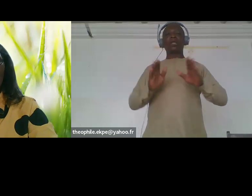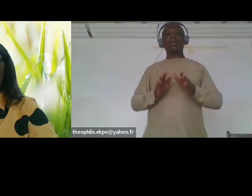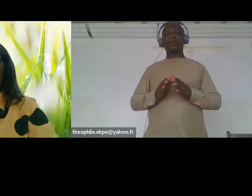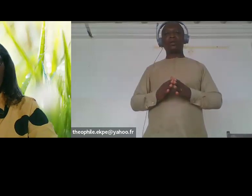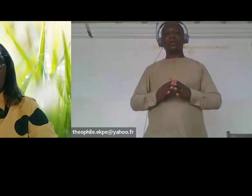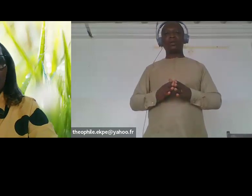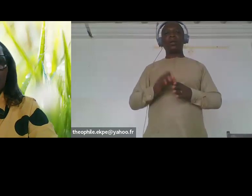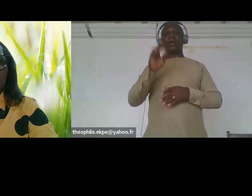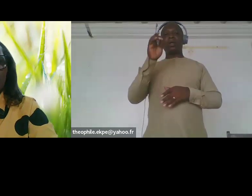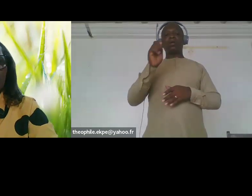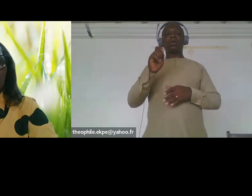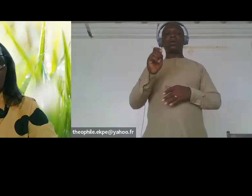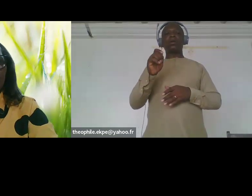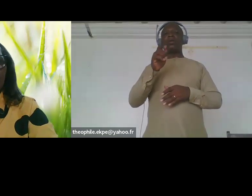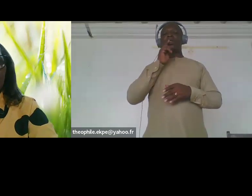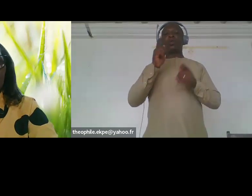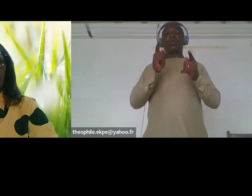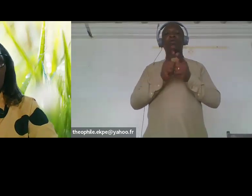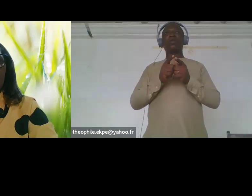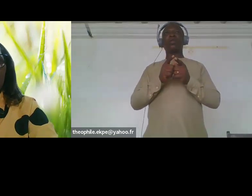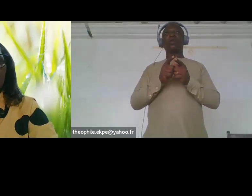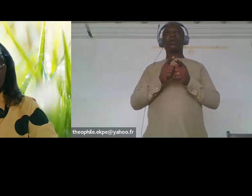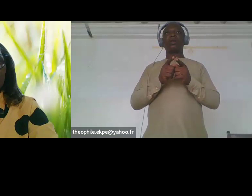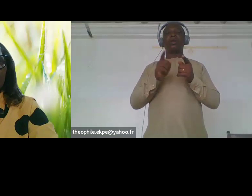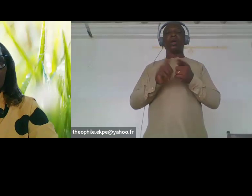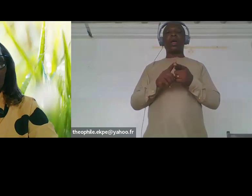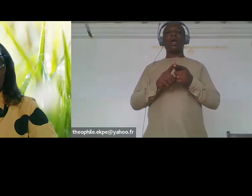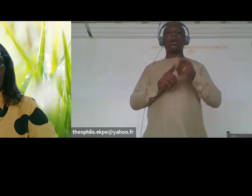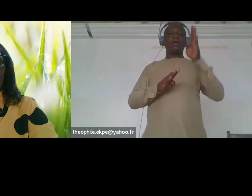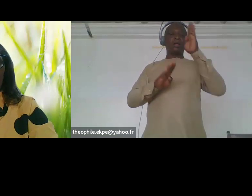all kind thank